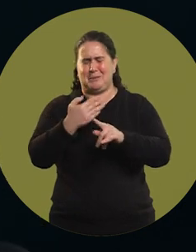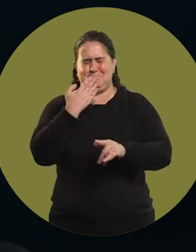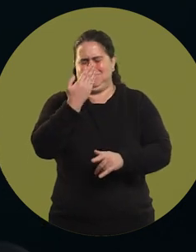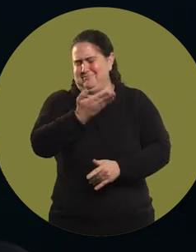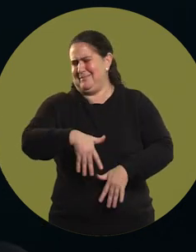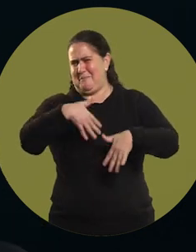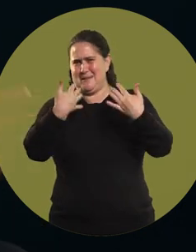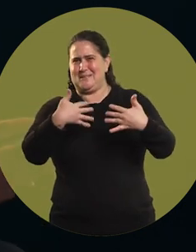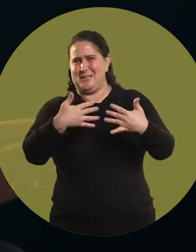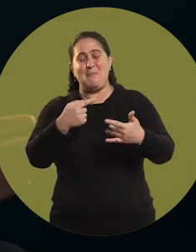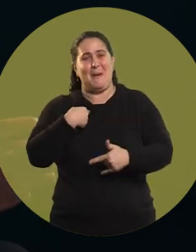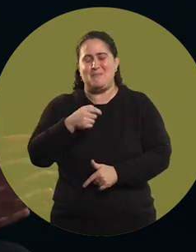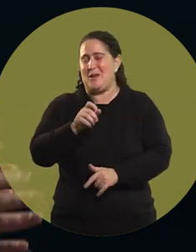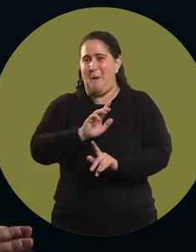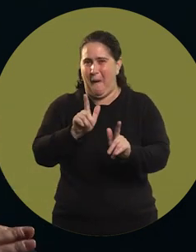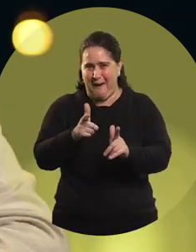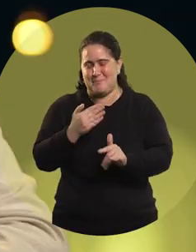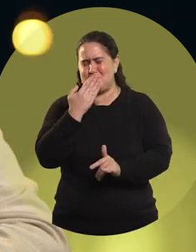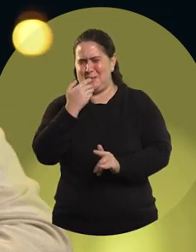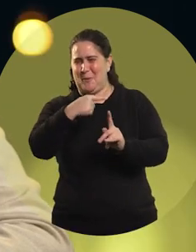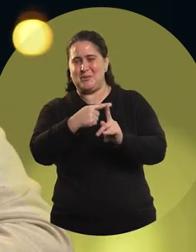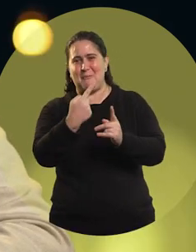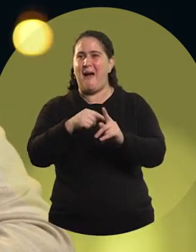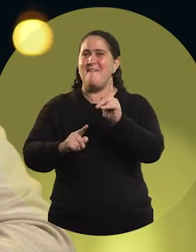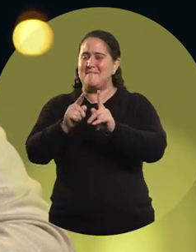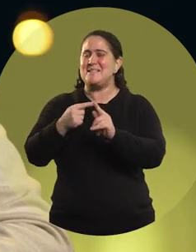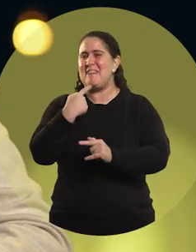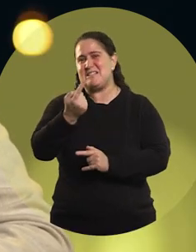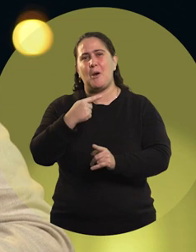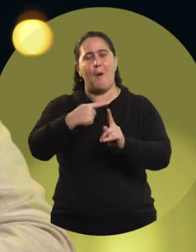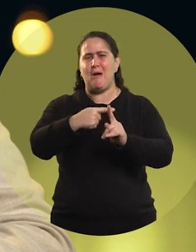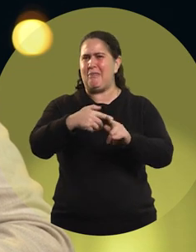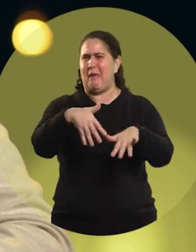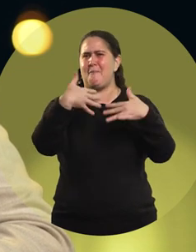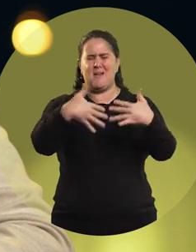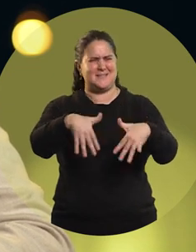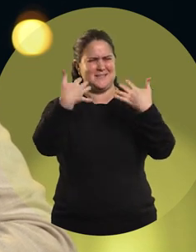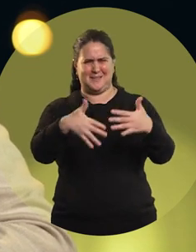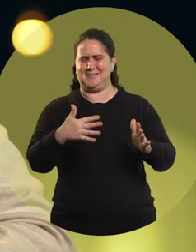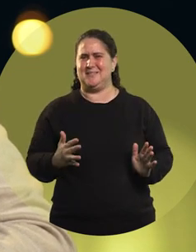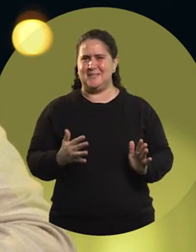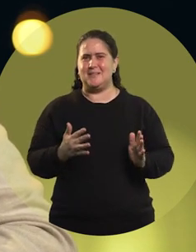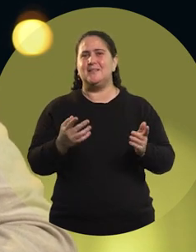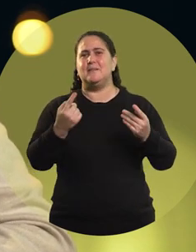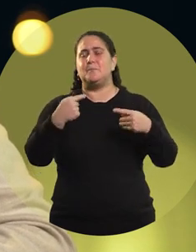There is no such term for me, but I do tend to take positivism to an extreme sometimes,